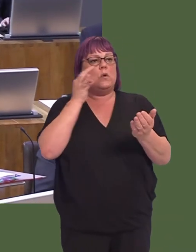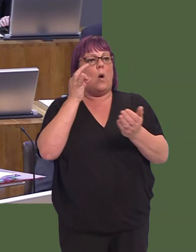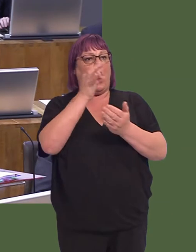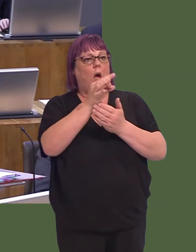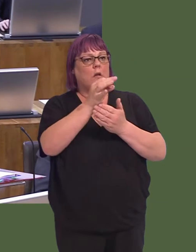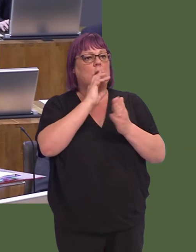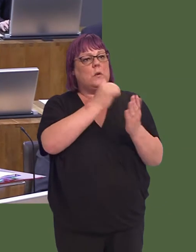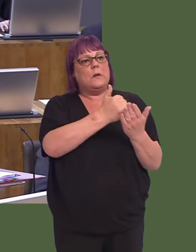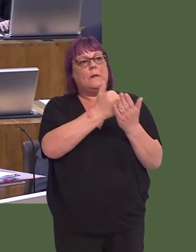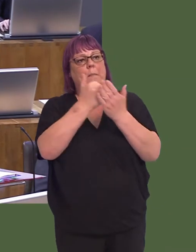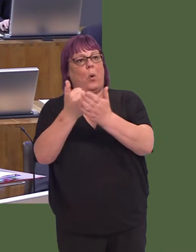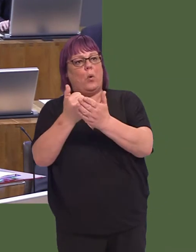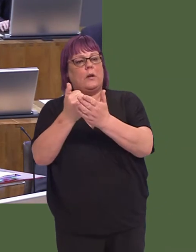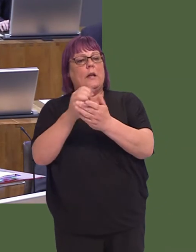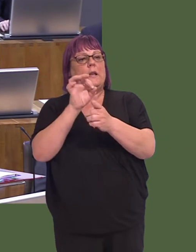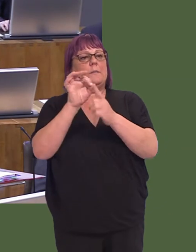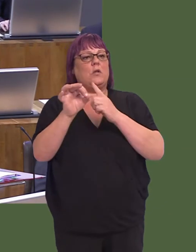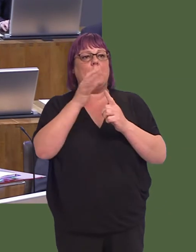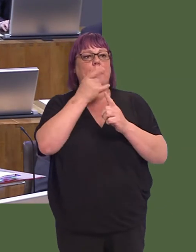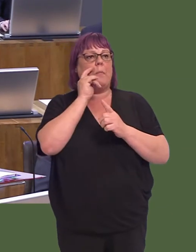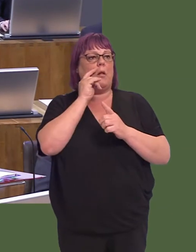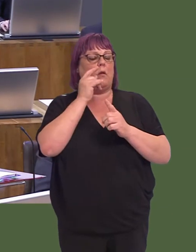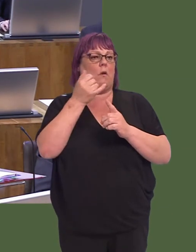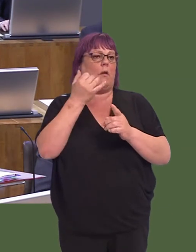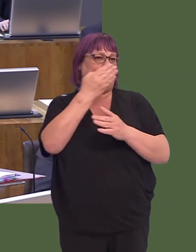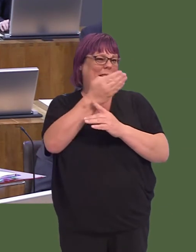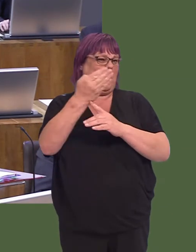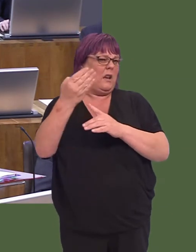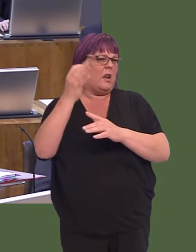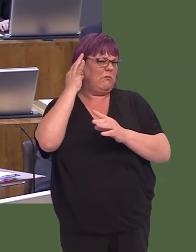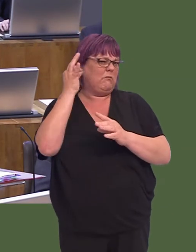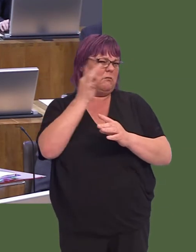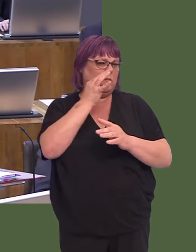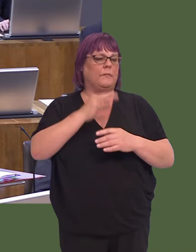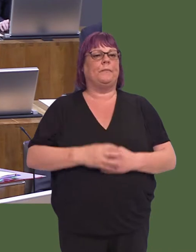to ambulance clinical-control centres, particularly to call-taking staff.